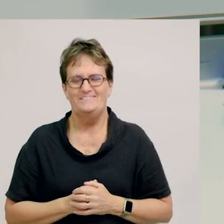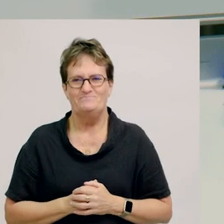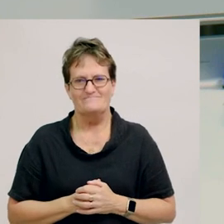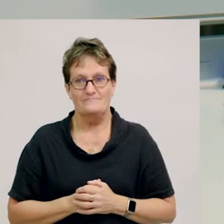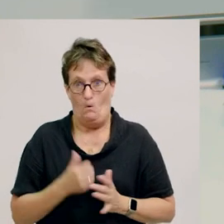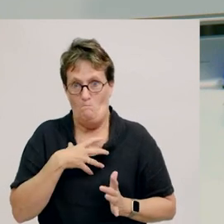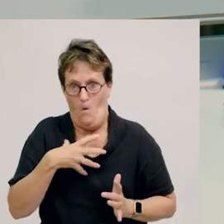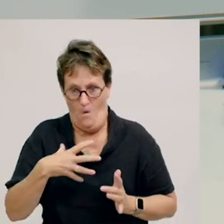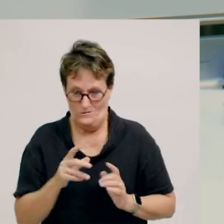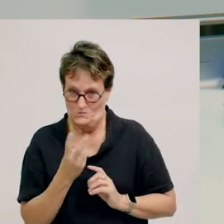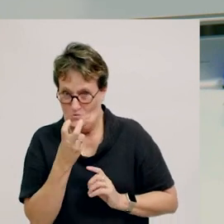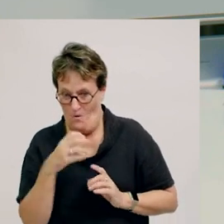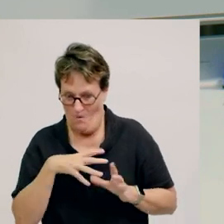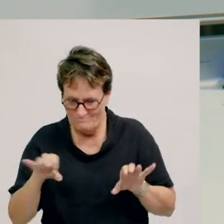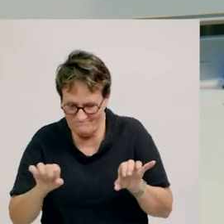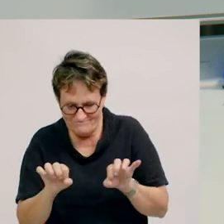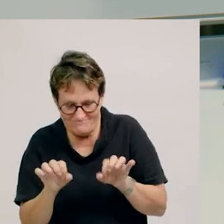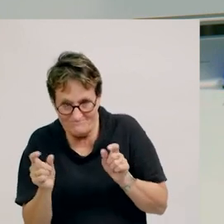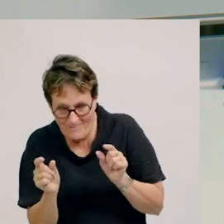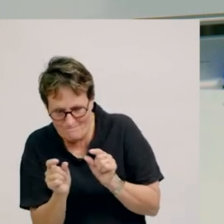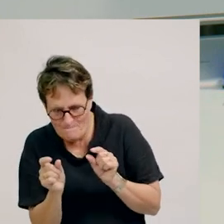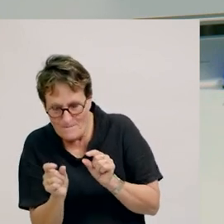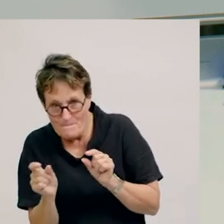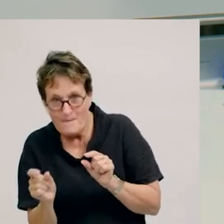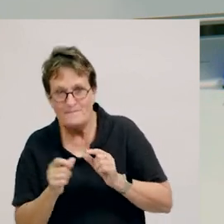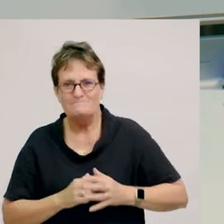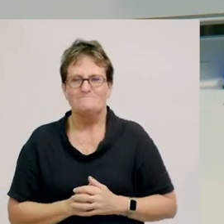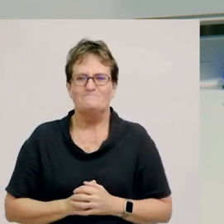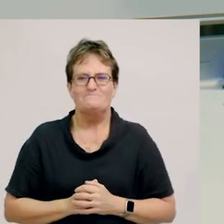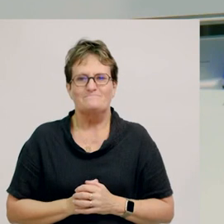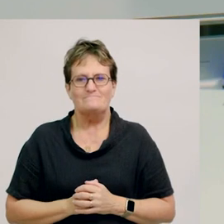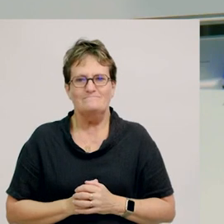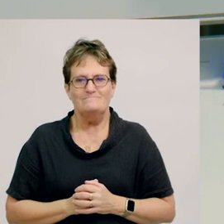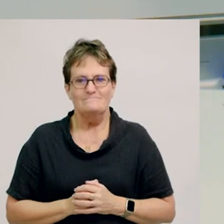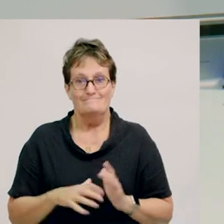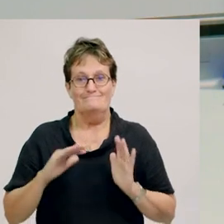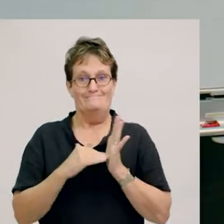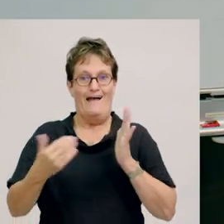And I think two more. Okay.